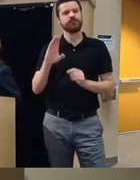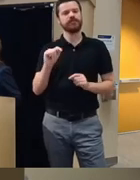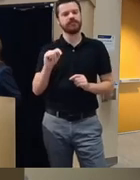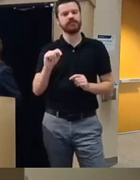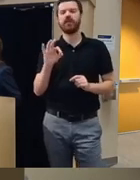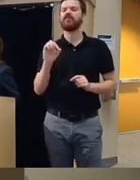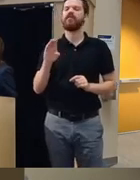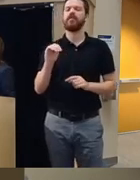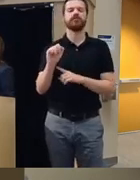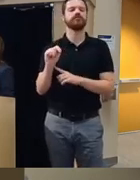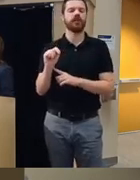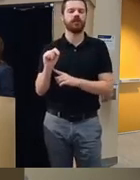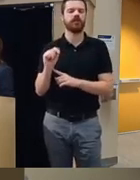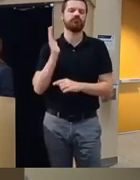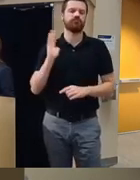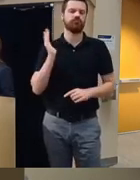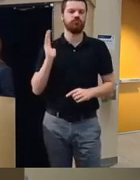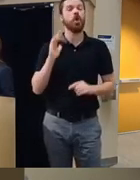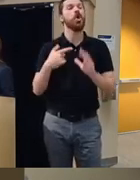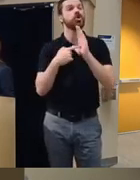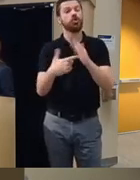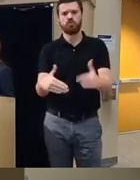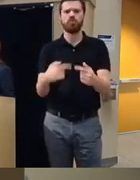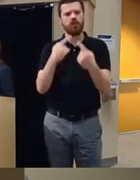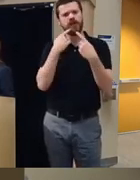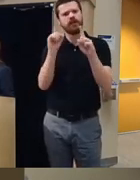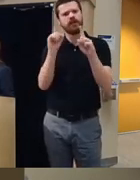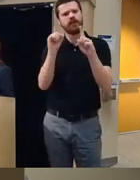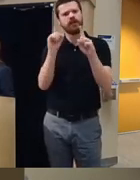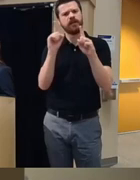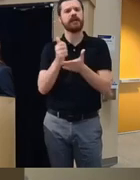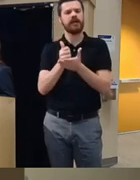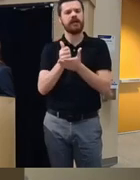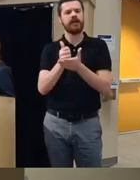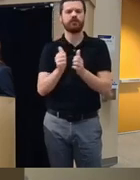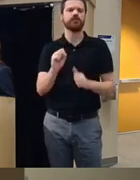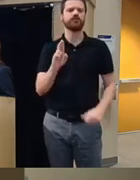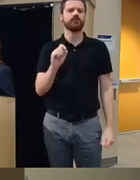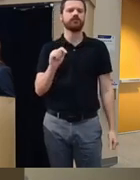format that has been shown to be very effective uh with substance users leading to decreases in